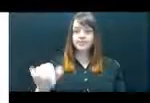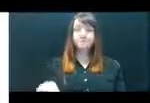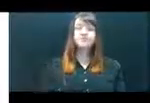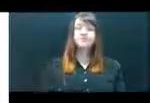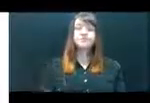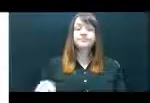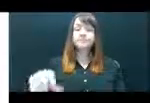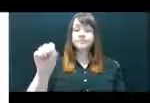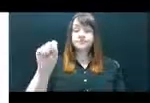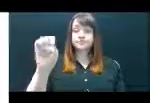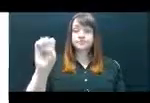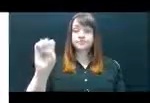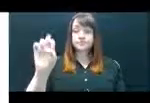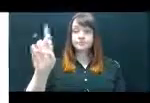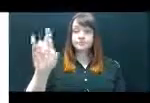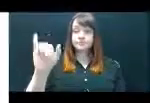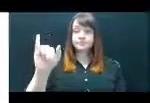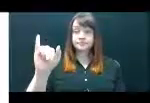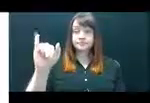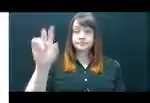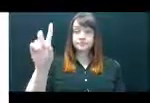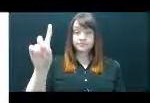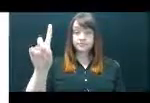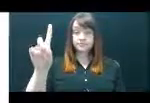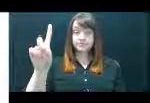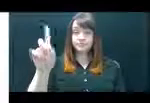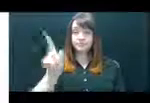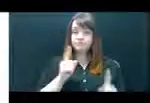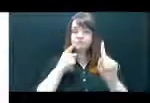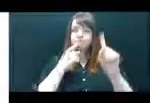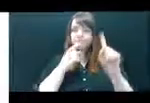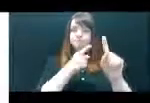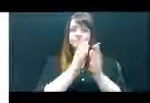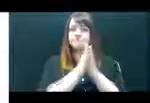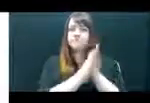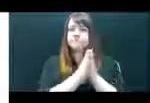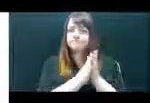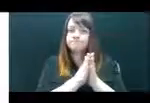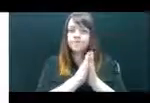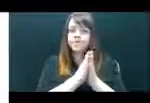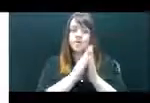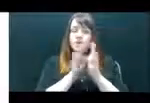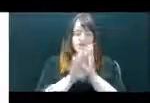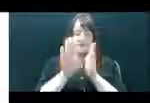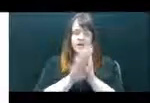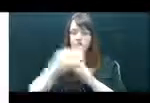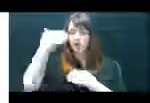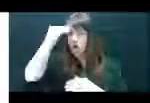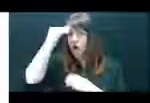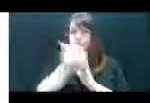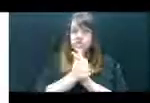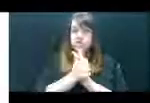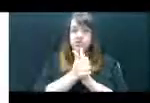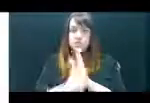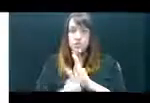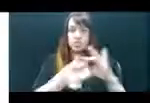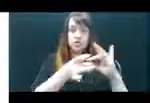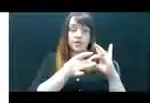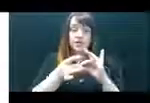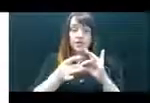(SERID) strives to further develop the knowledge and skills of vocational rehabilitation personnel,